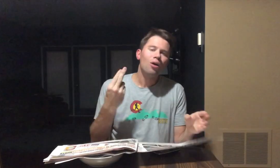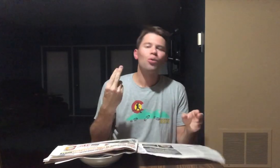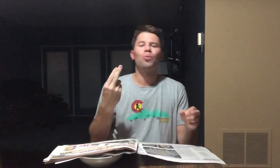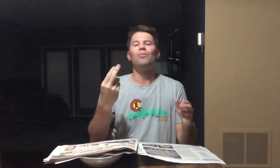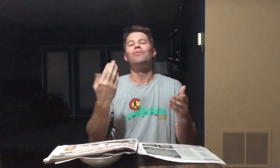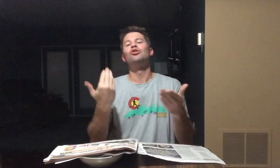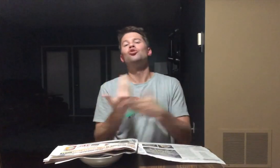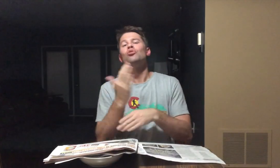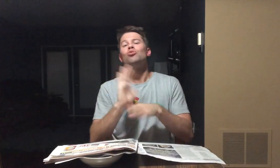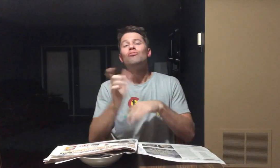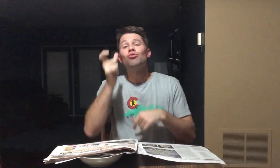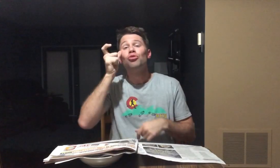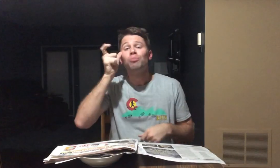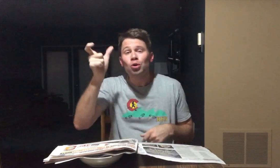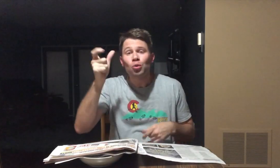OHH, A NEW MOVIE IS FOR THE MOON.